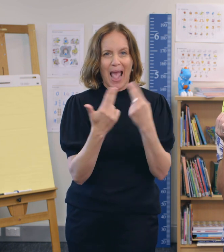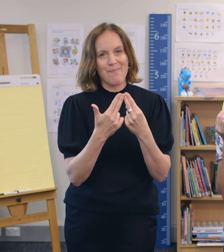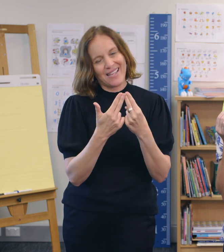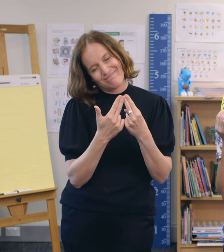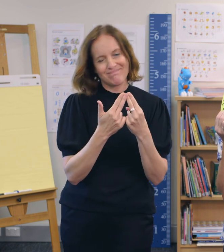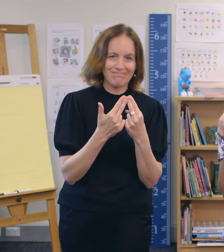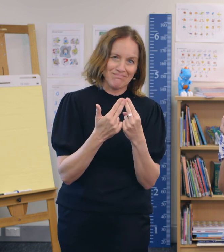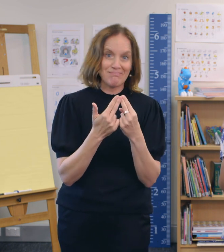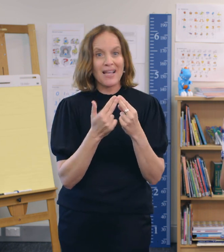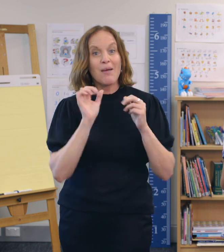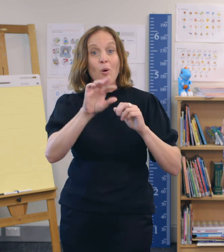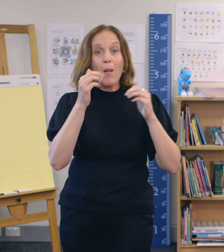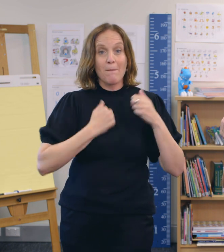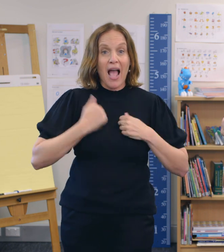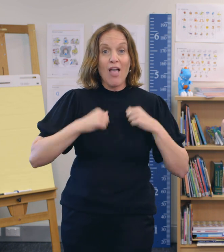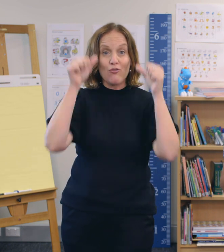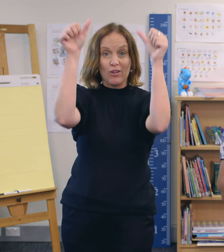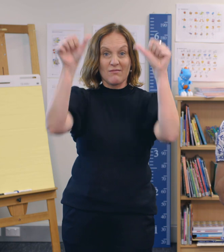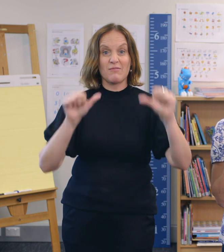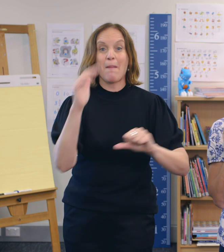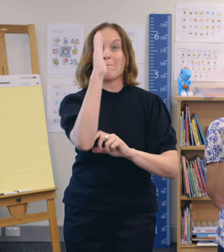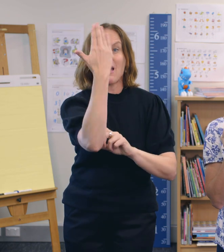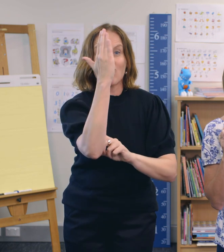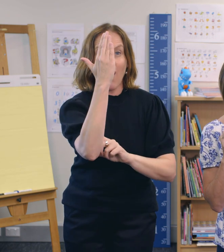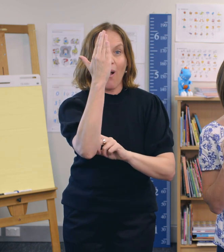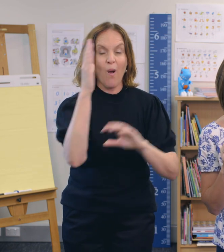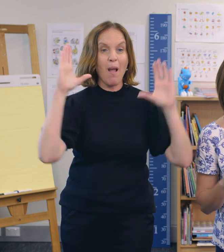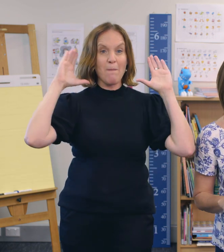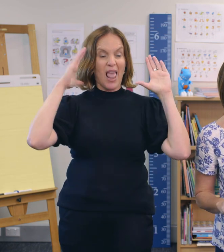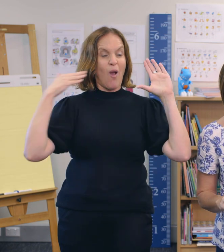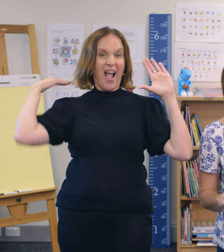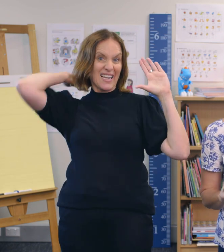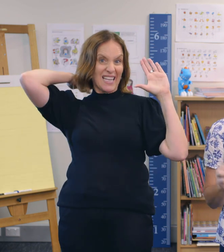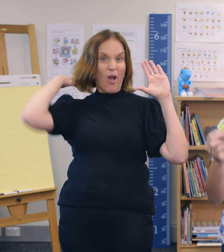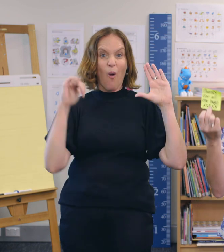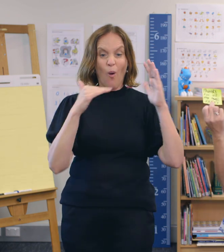You can leave it in the bathroom on the mirror, under the pillow, or on their favourite chair.